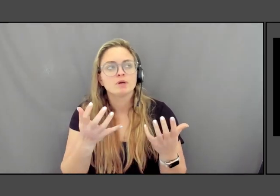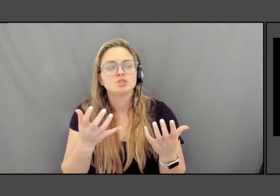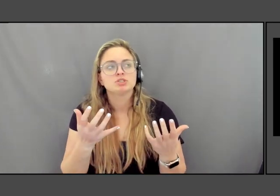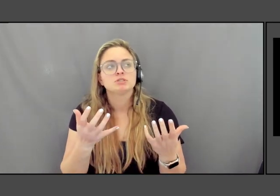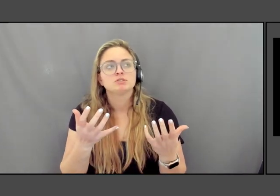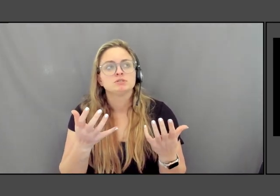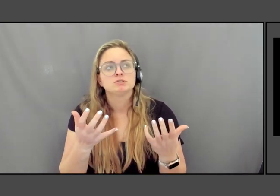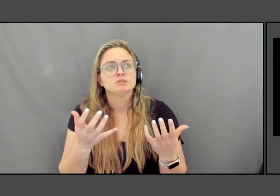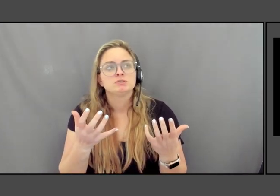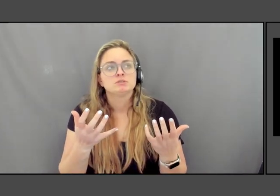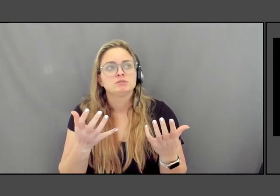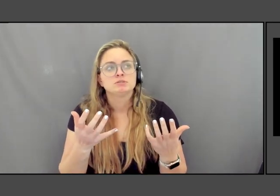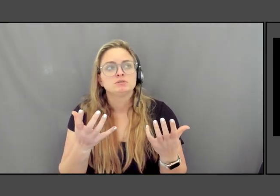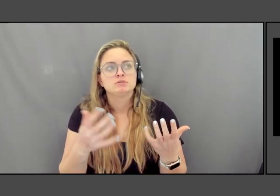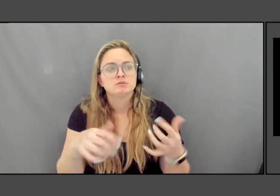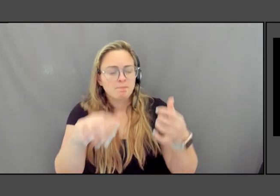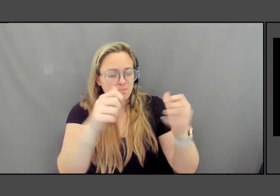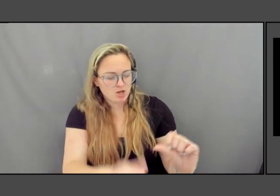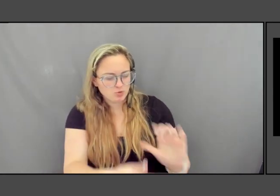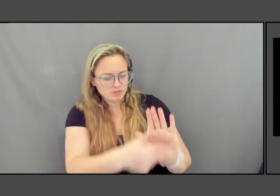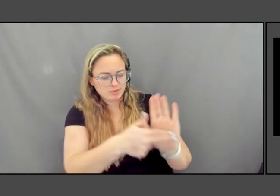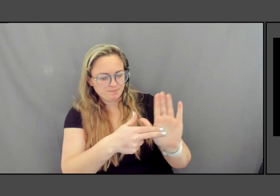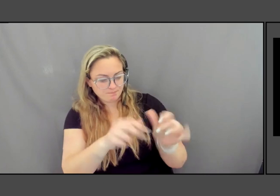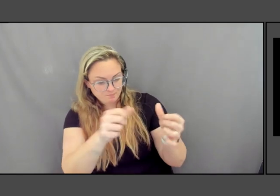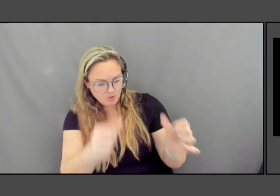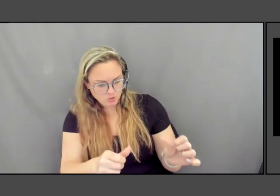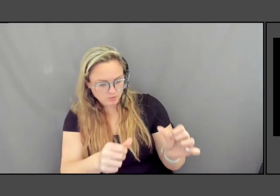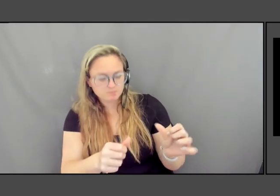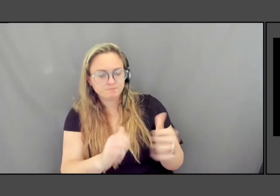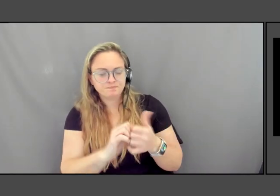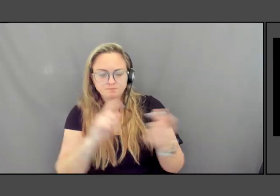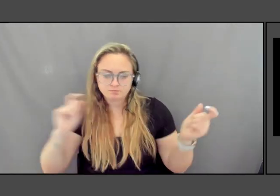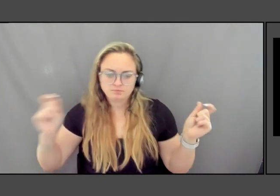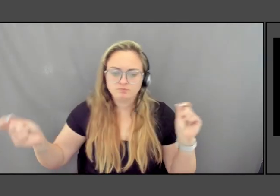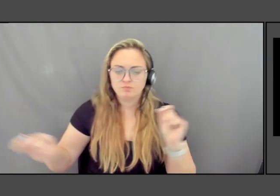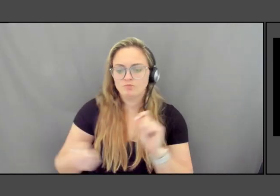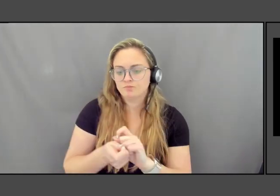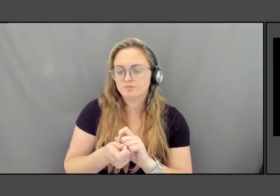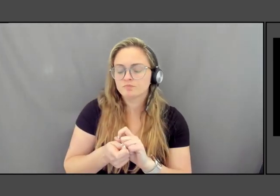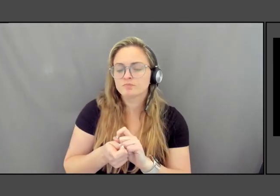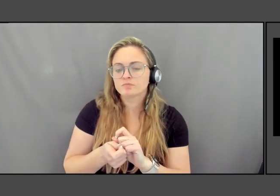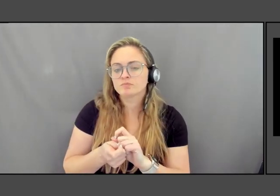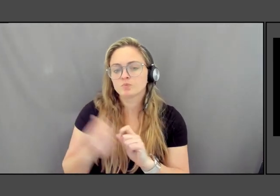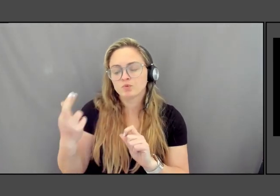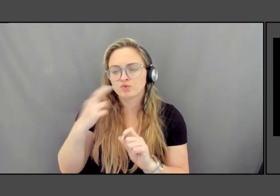of as monuments have changed as we find a deeper knowledge of those places.